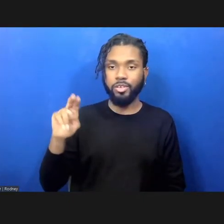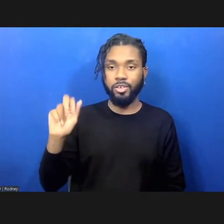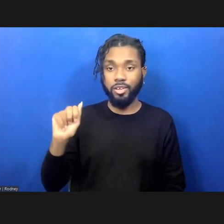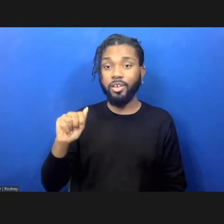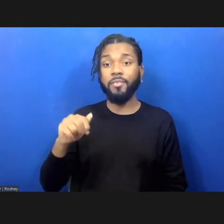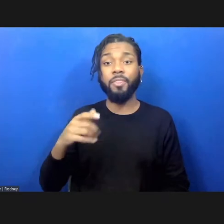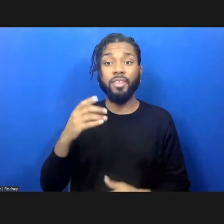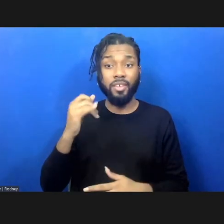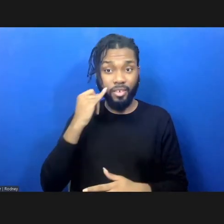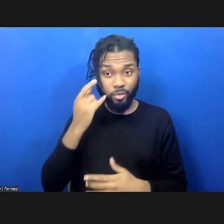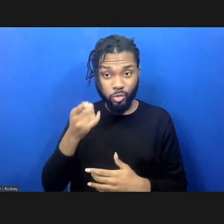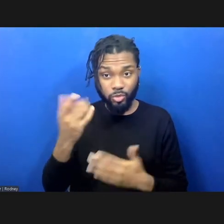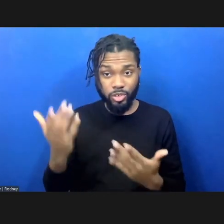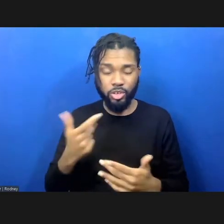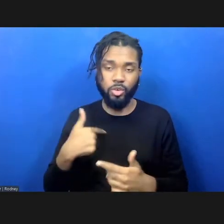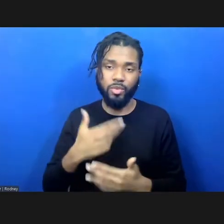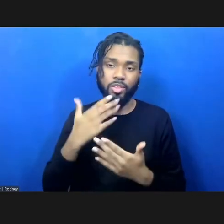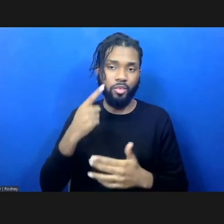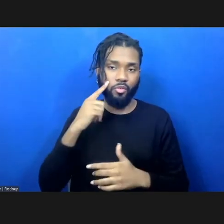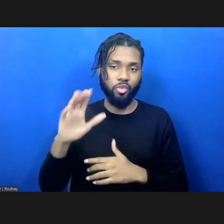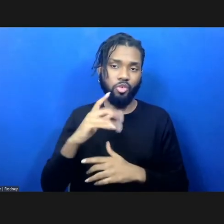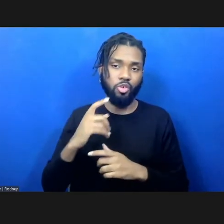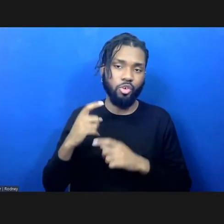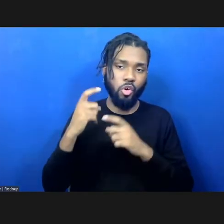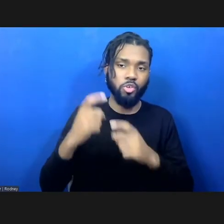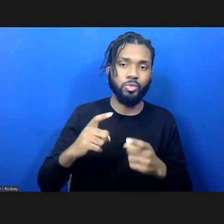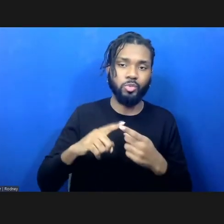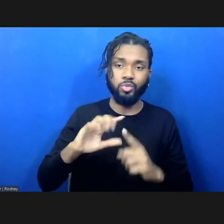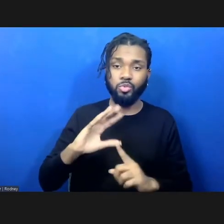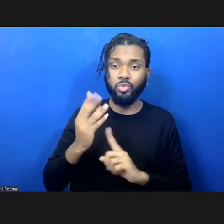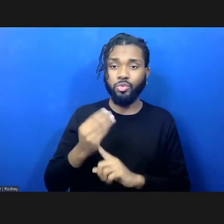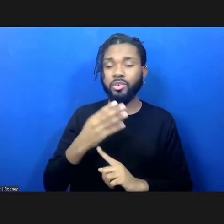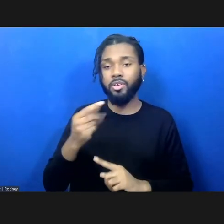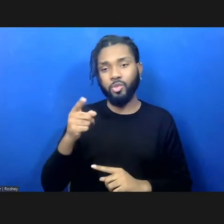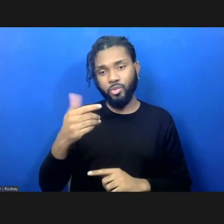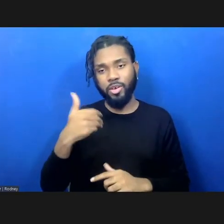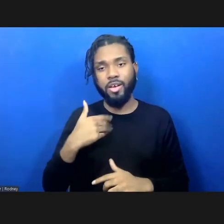tremendous contributions to the culture, and you have a home at Weeksville.